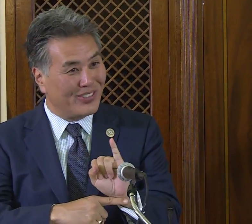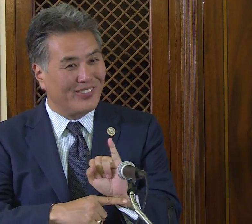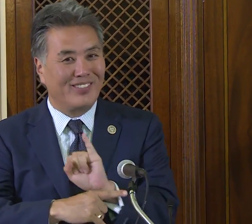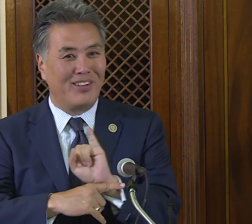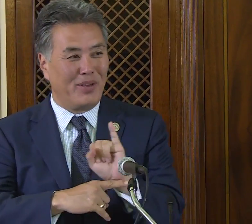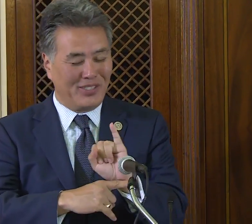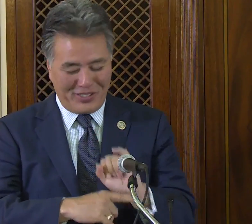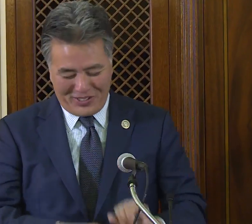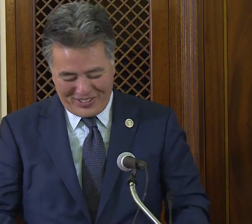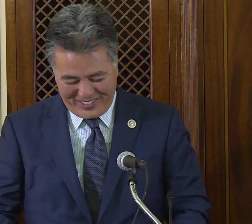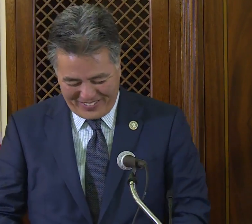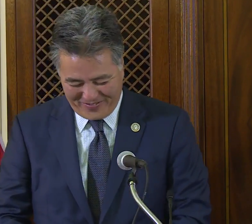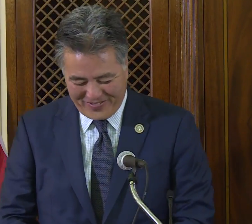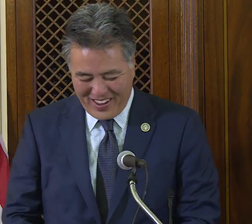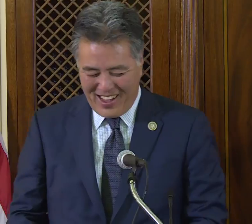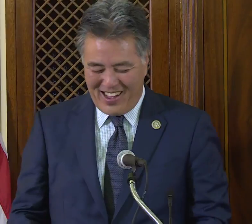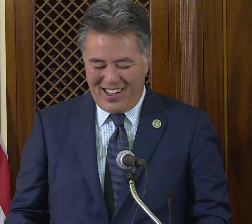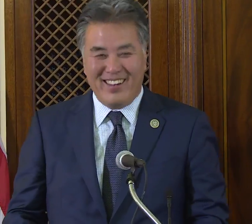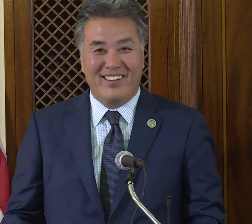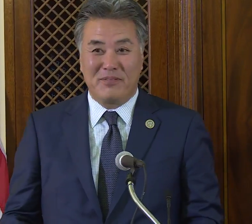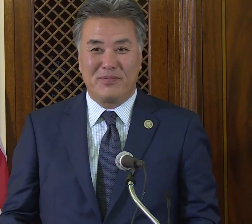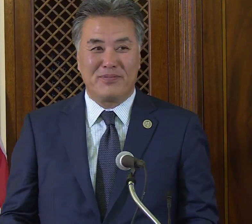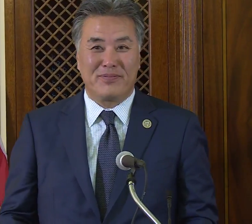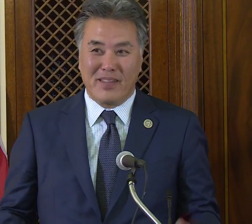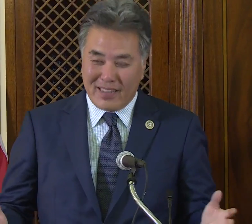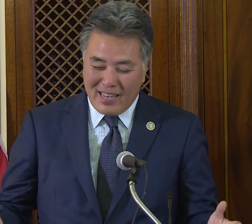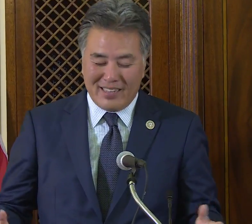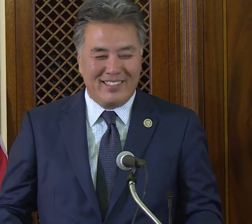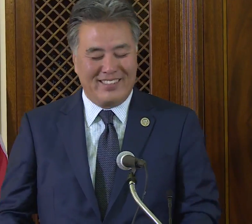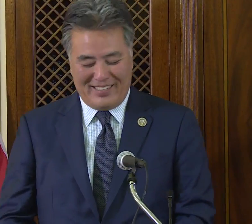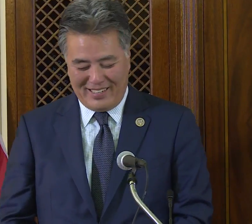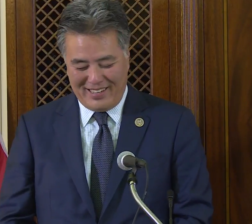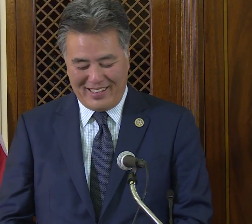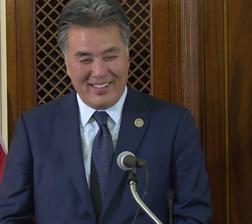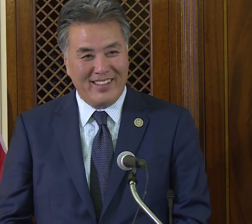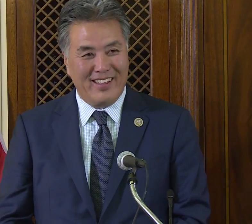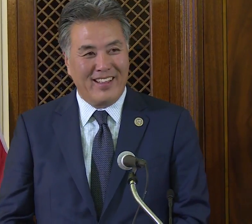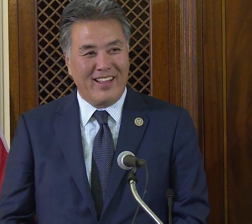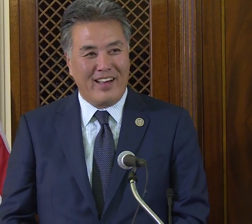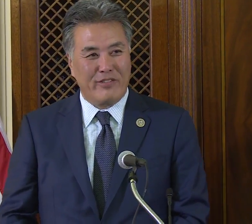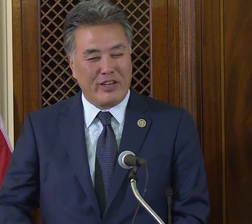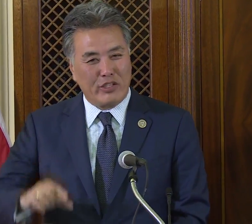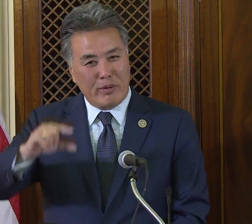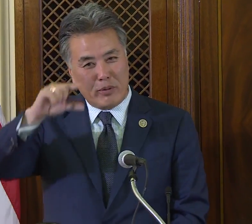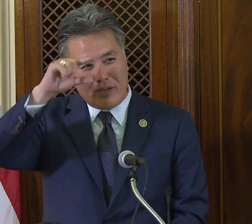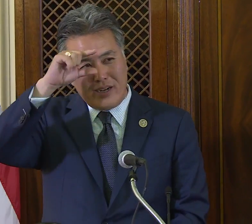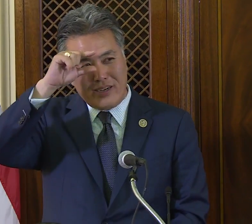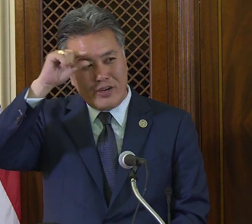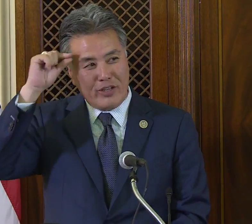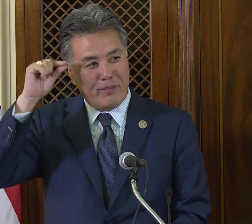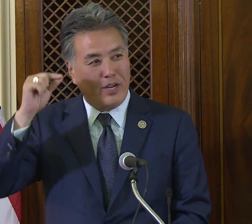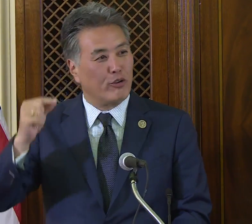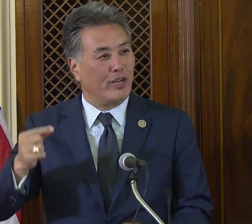I still remember Gallaudet, but I don't remember how